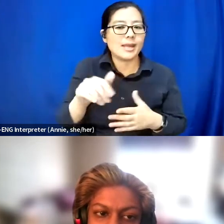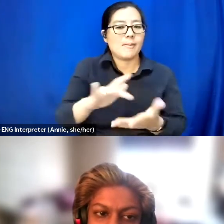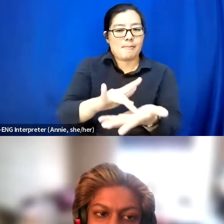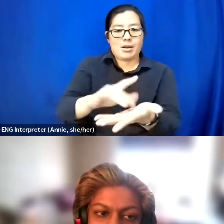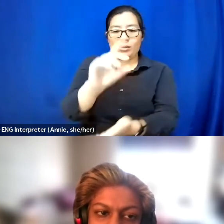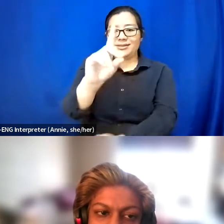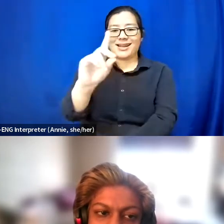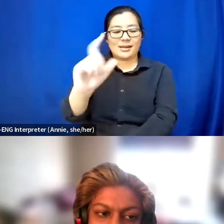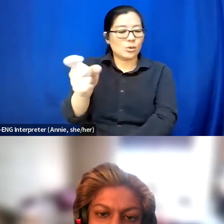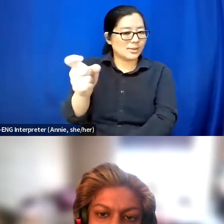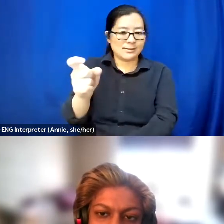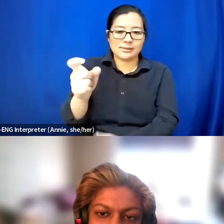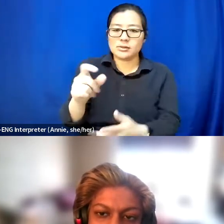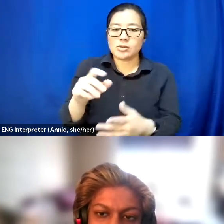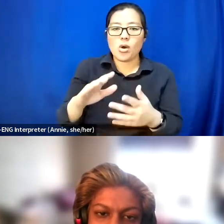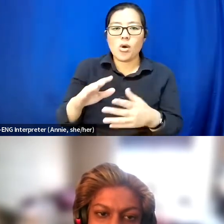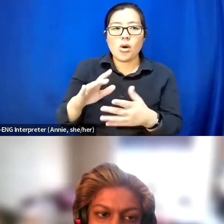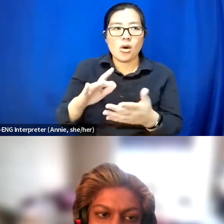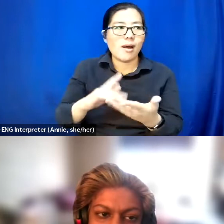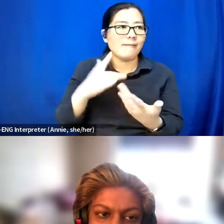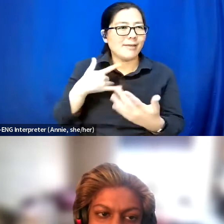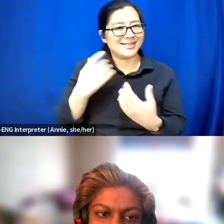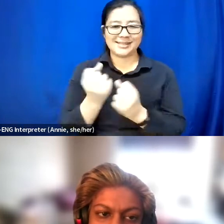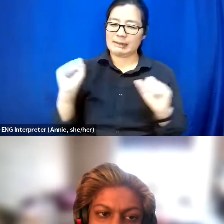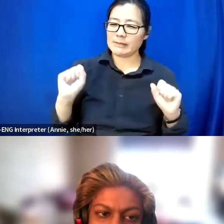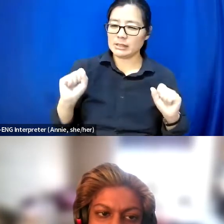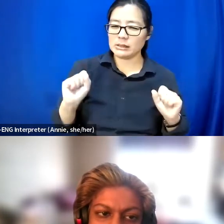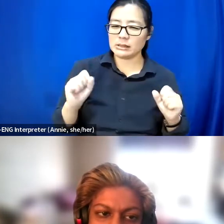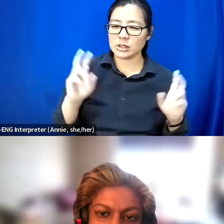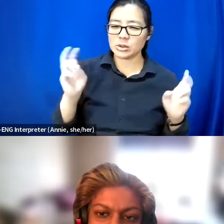And also I put a lot of writing over my images.